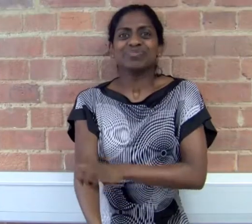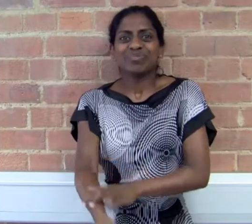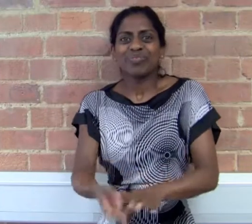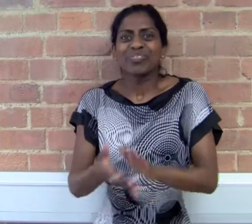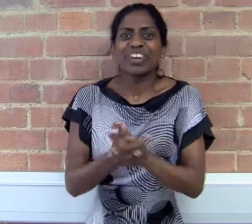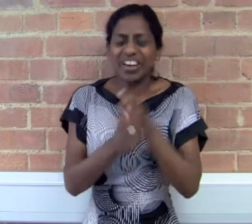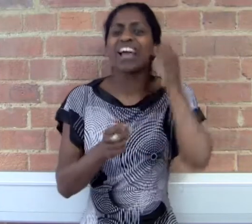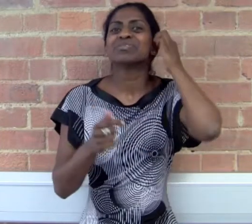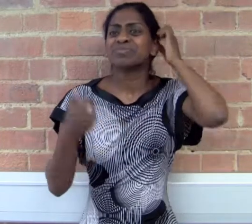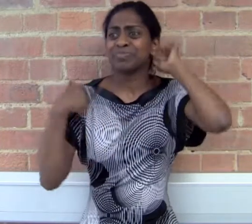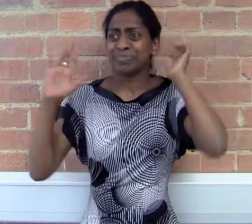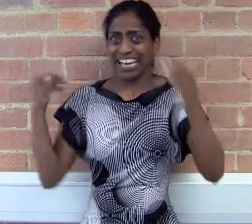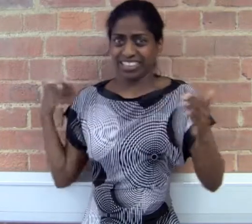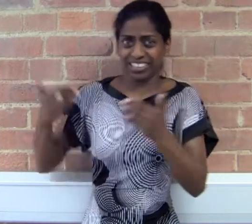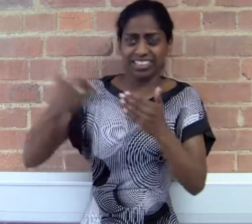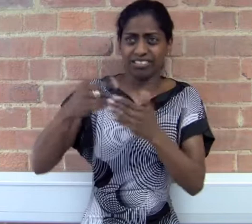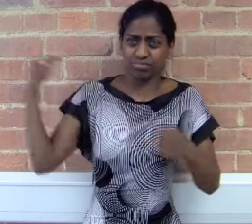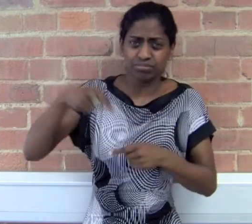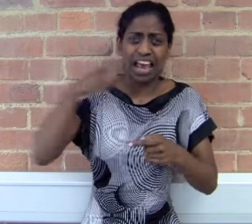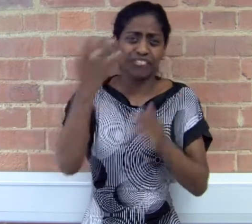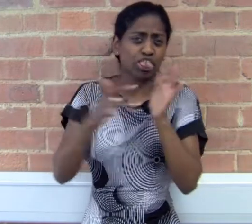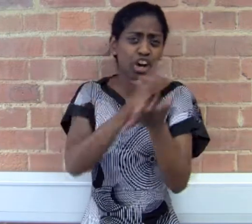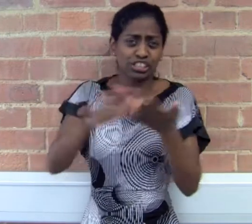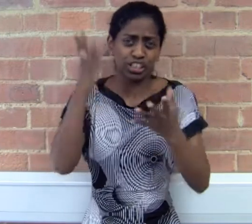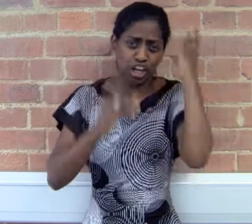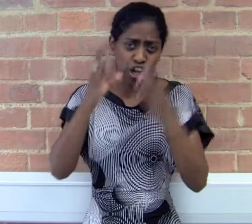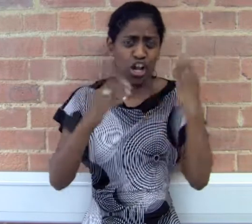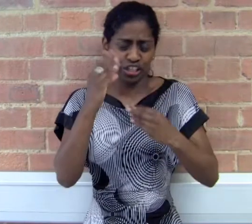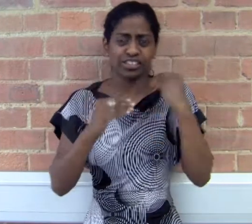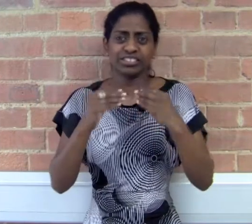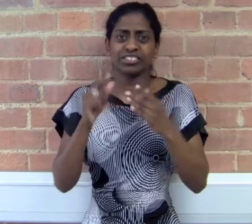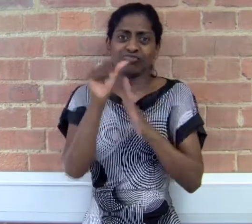I have been coming here every Thursday to learn Sri Lankan Sign Language.